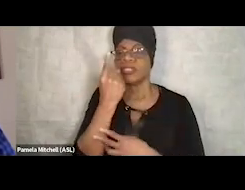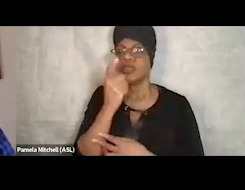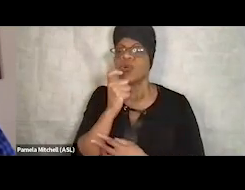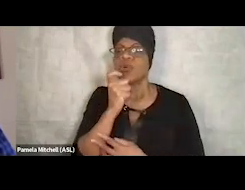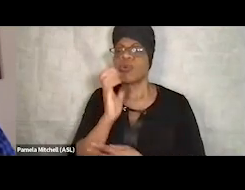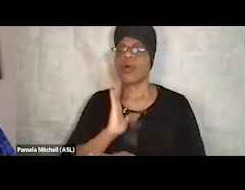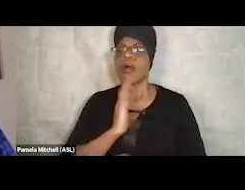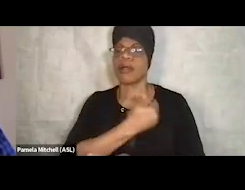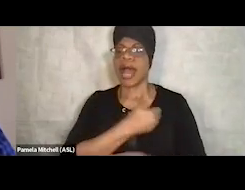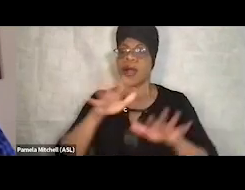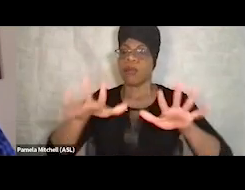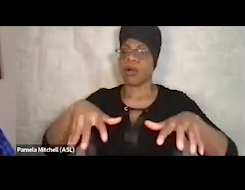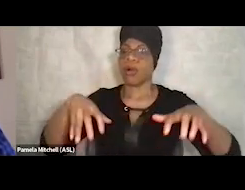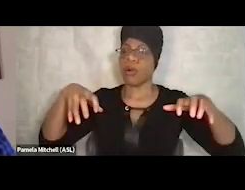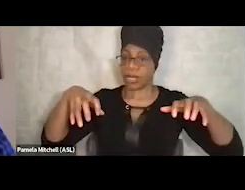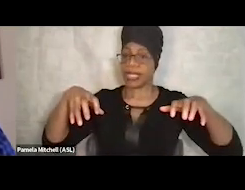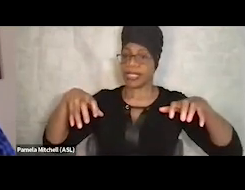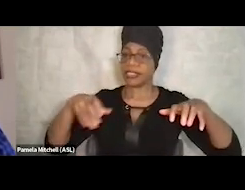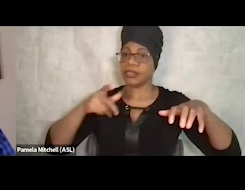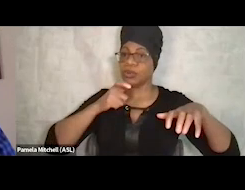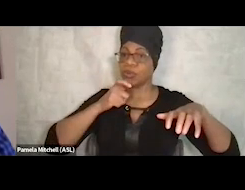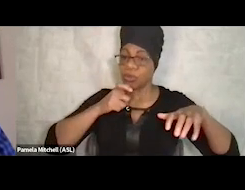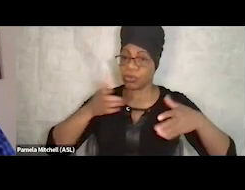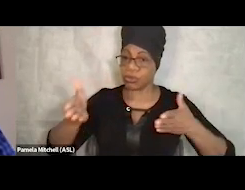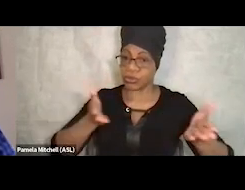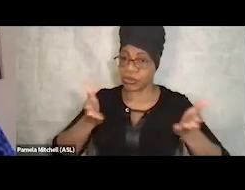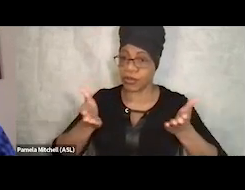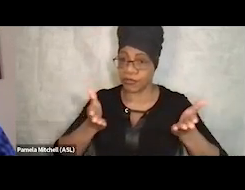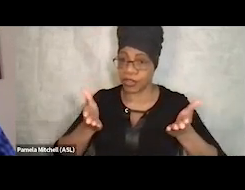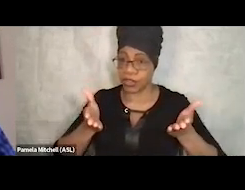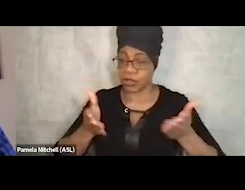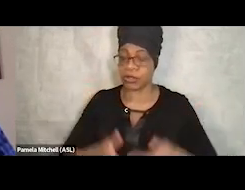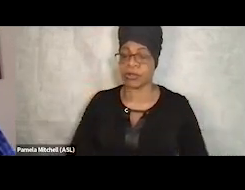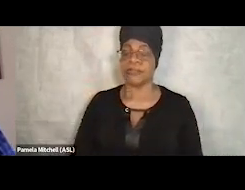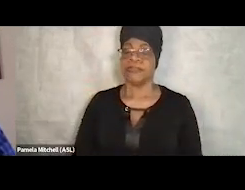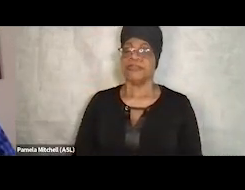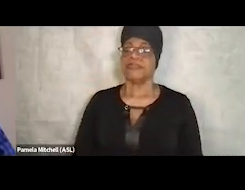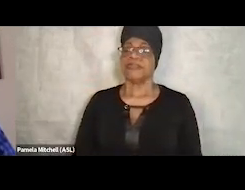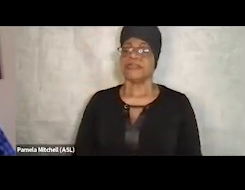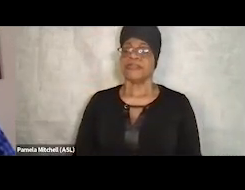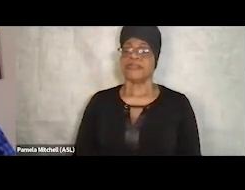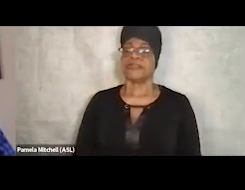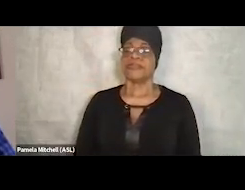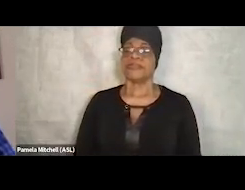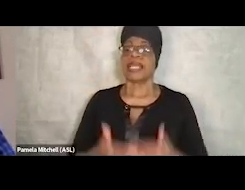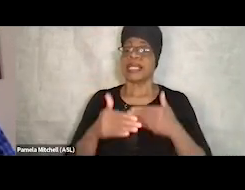and that it's easier to sort of have a discussion